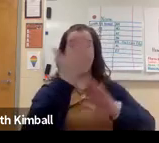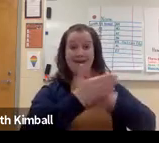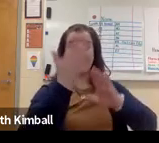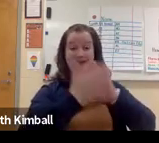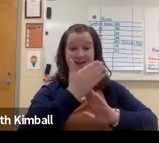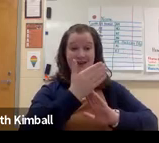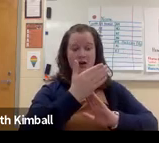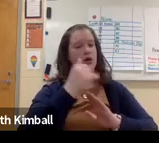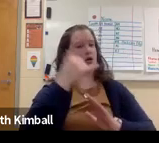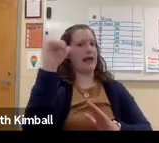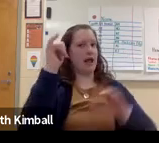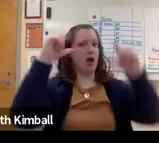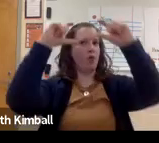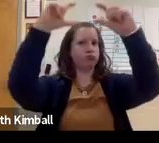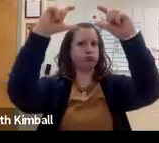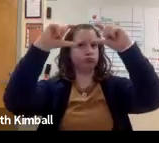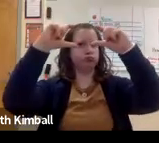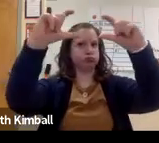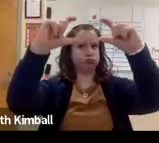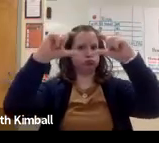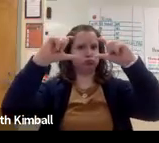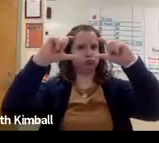each of those pieces of code fit together and how they run.